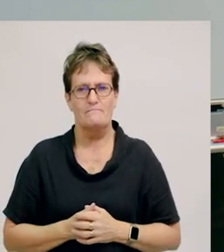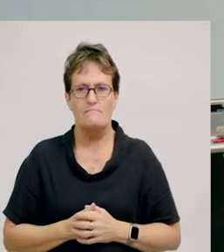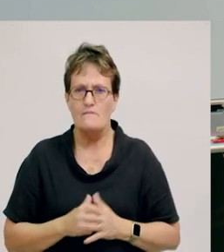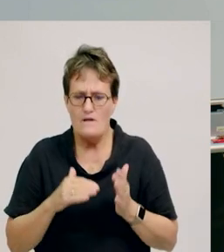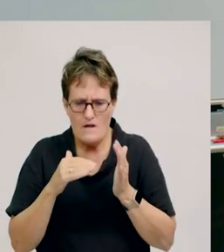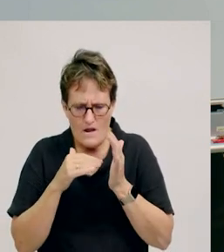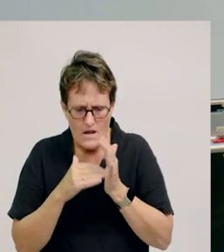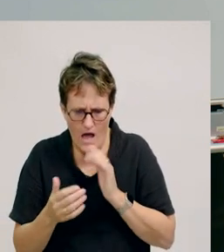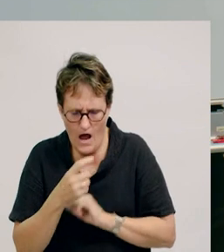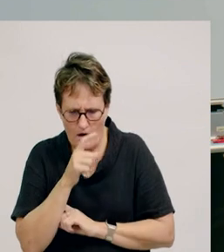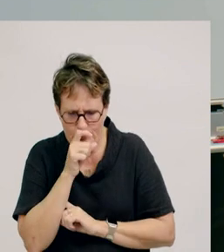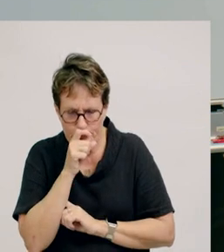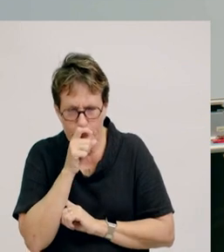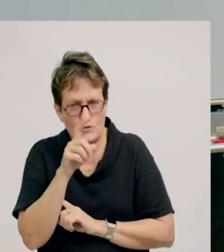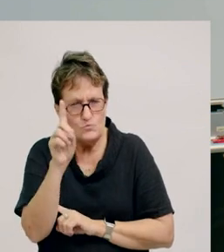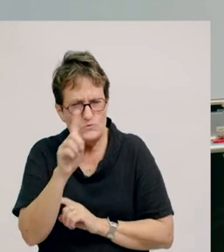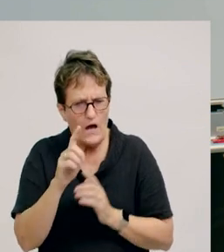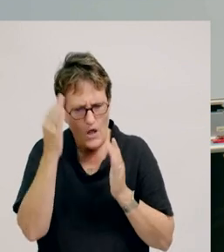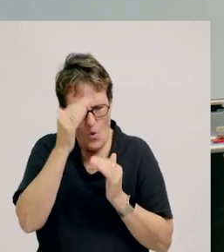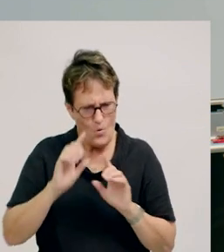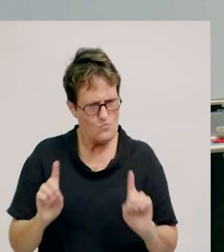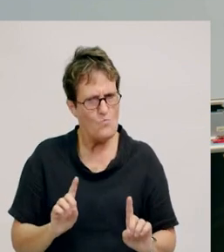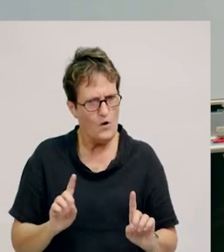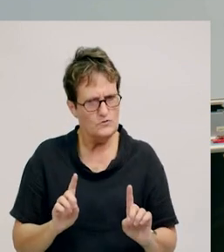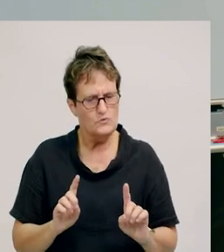Let’s now look at back on what we've learnt today.